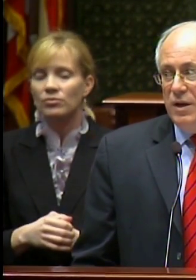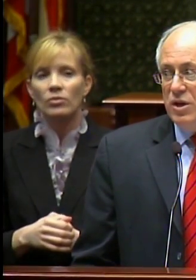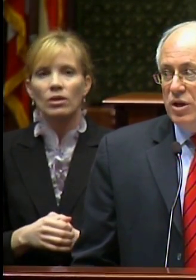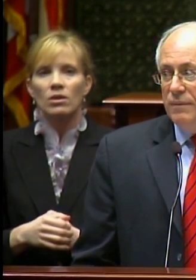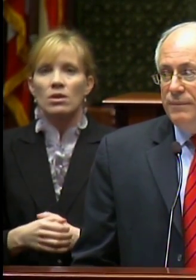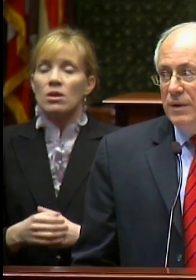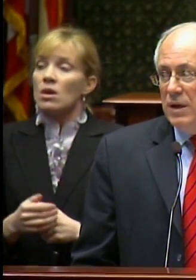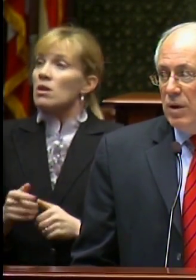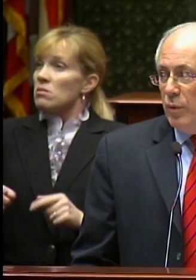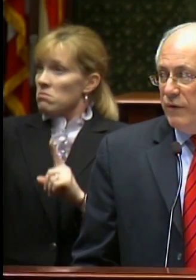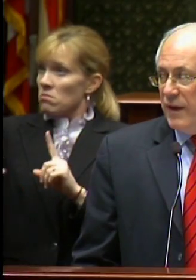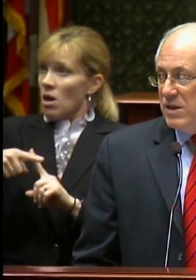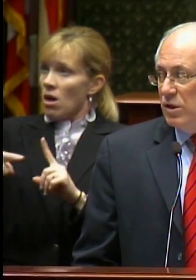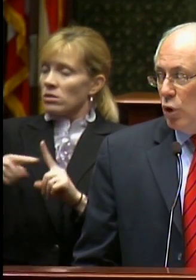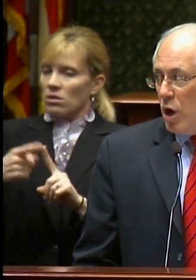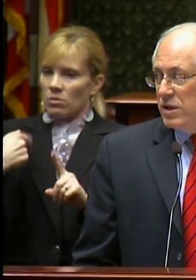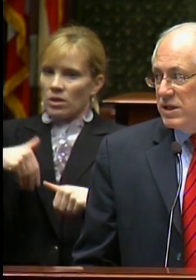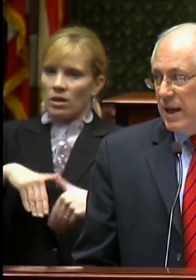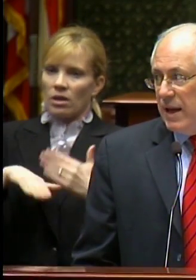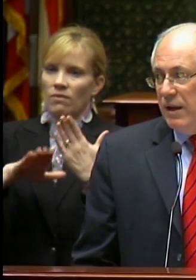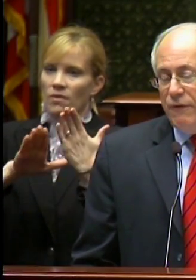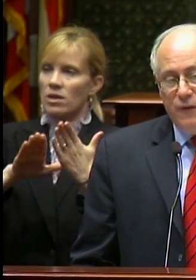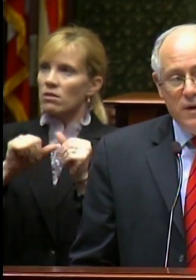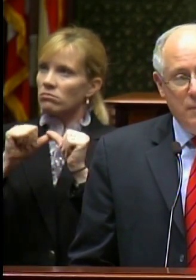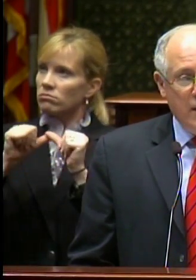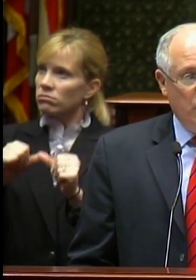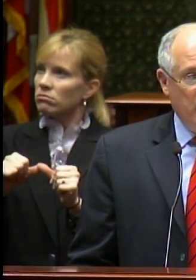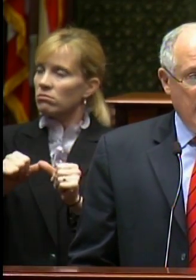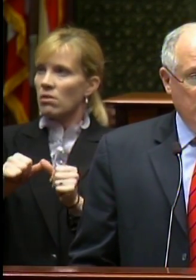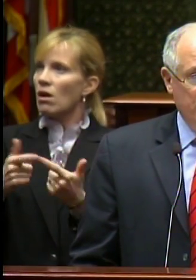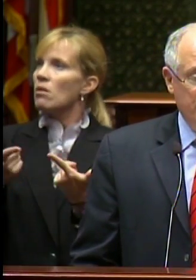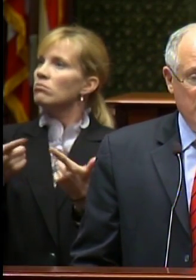In addition, we face a long standing fundamental problem: